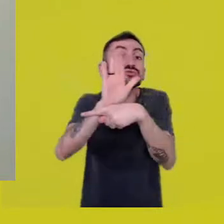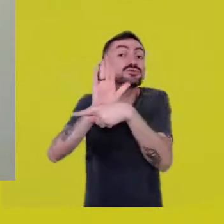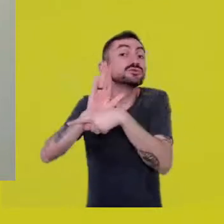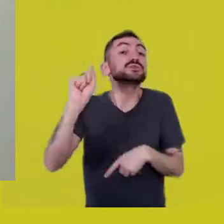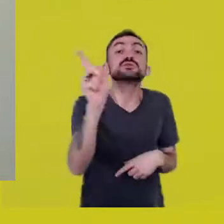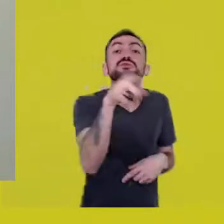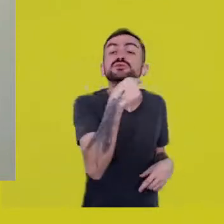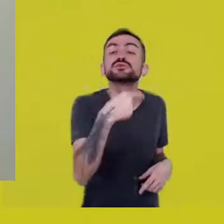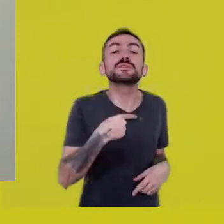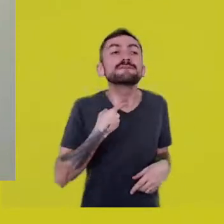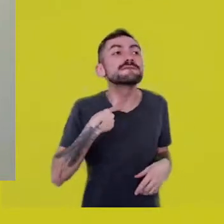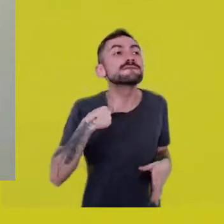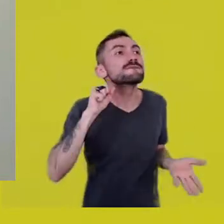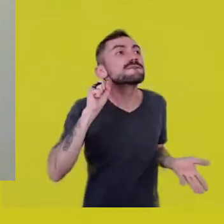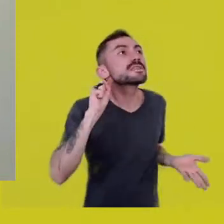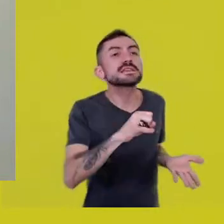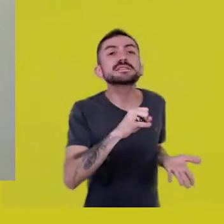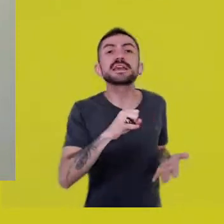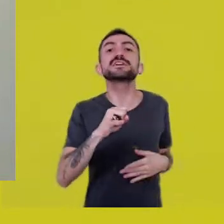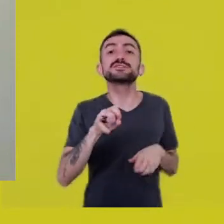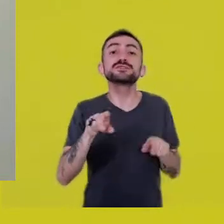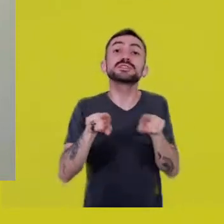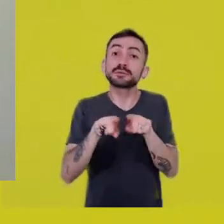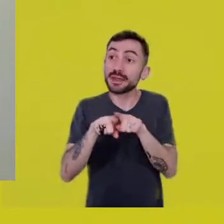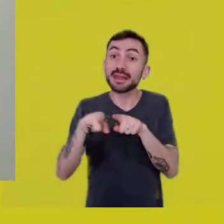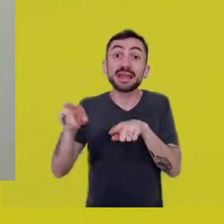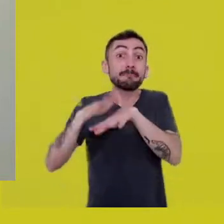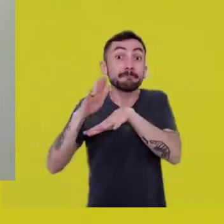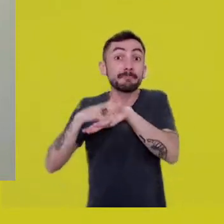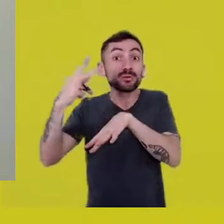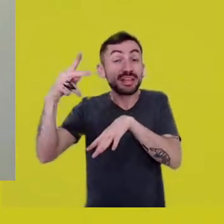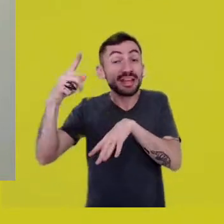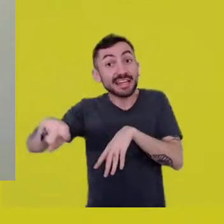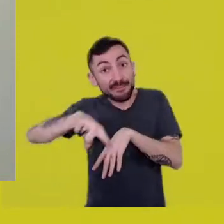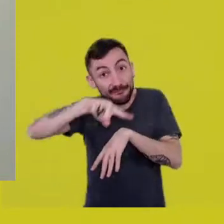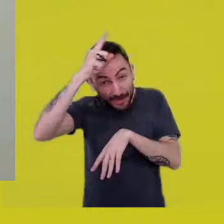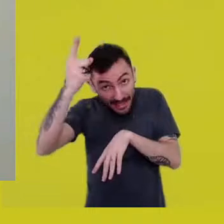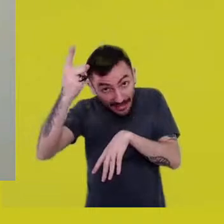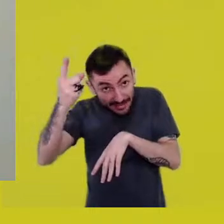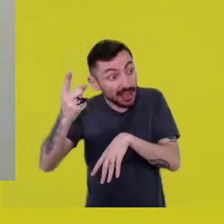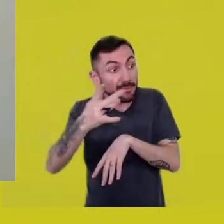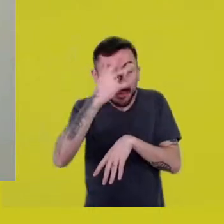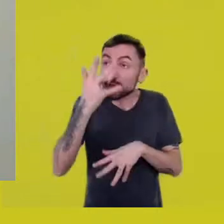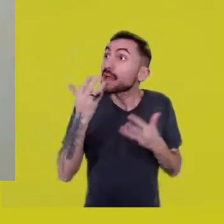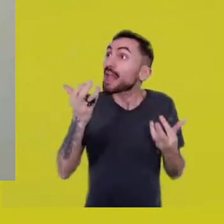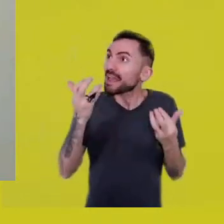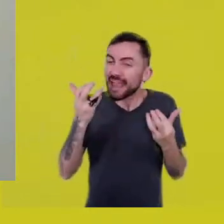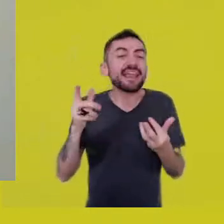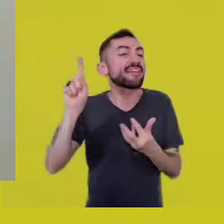and fulfils that creation of wishes with such an incredibly quick delivery